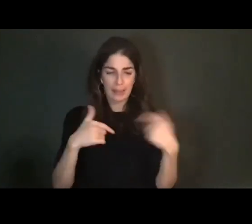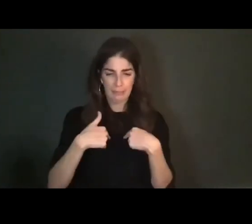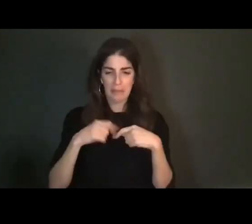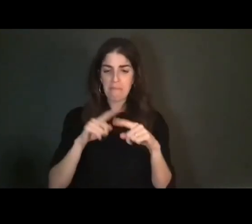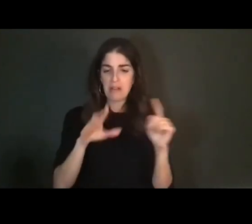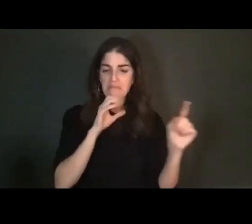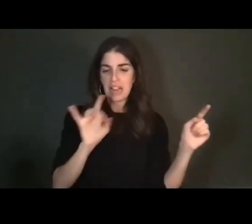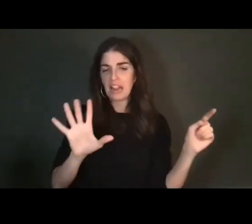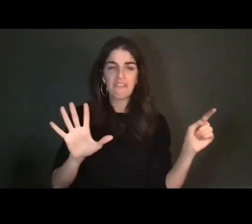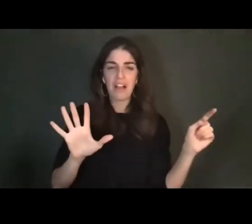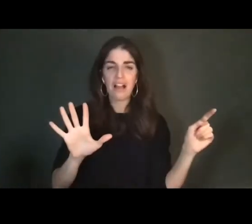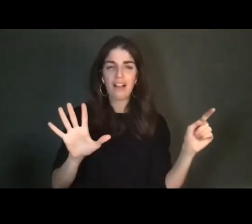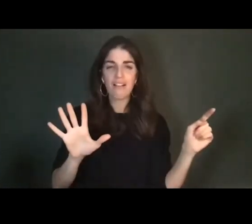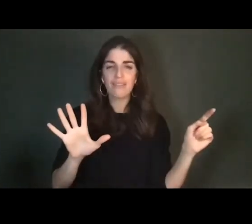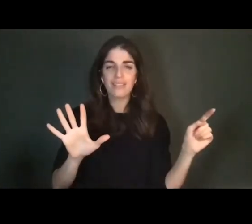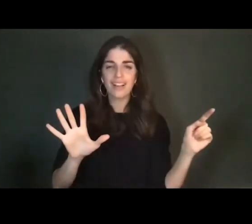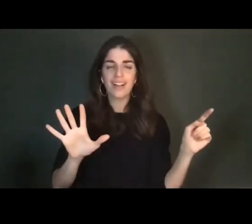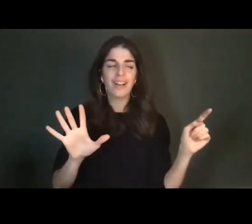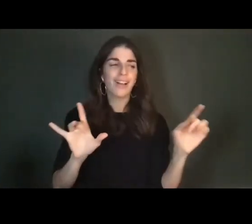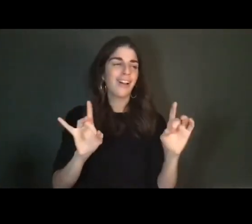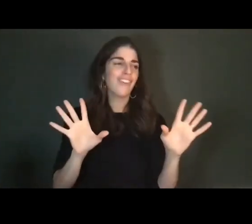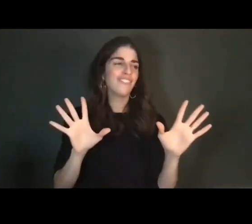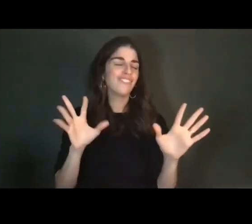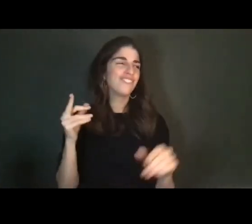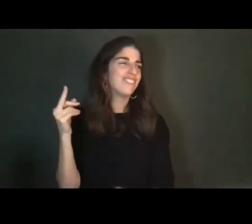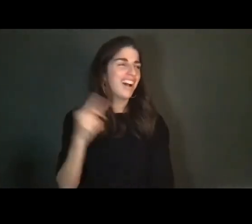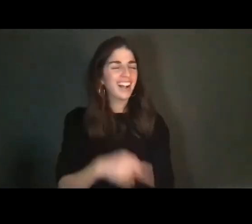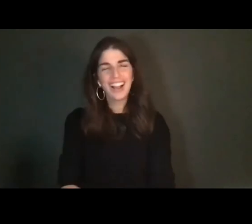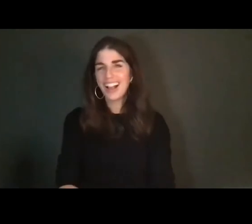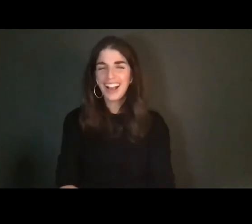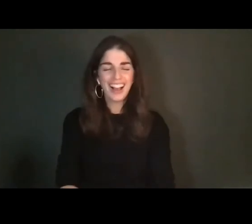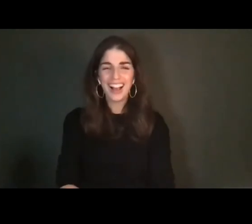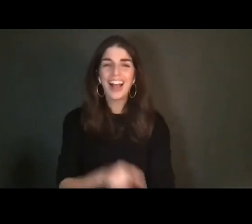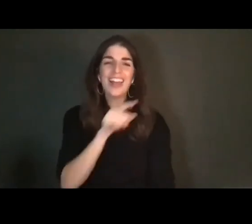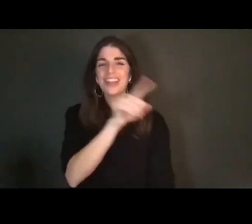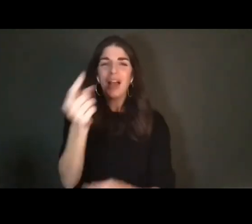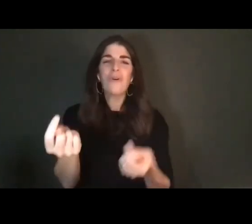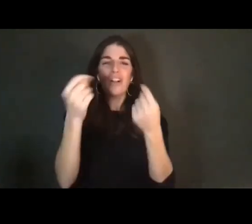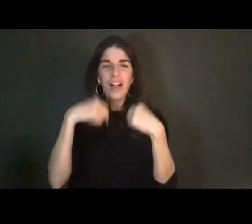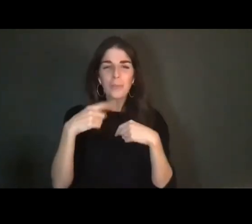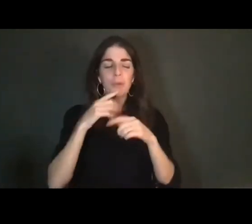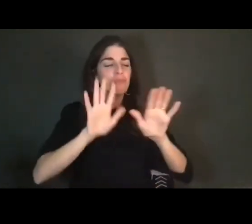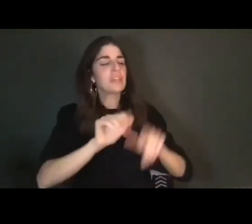here now. Fucking hell -- they'll come and say, "Anna Alekseevna, we have built